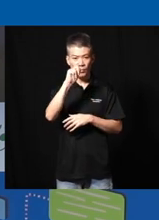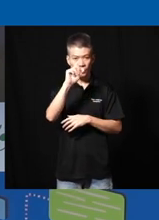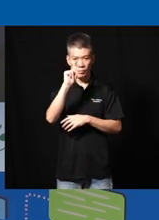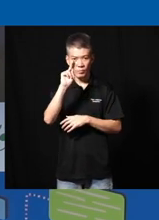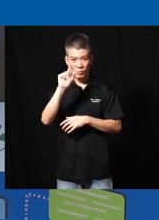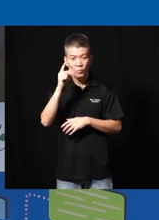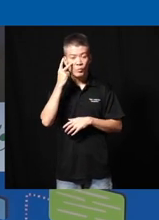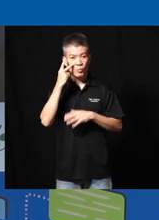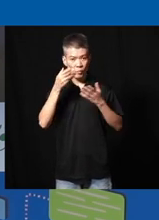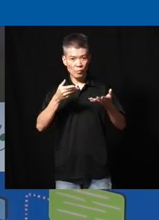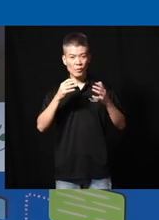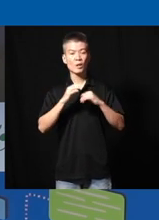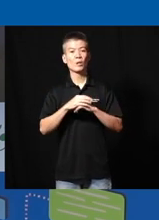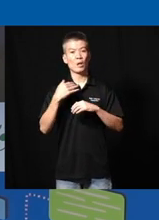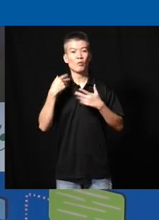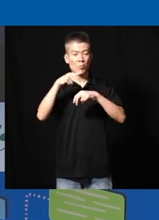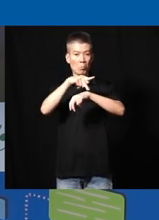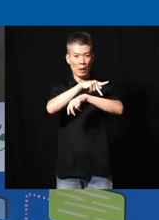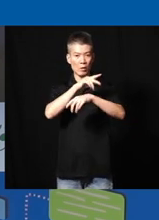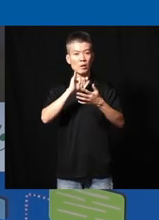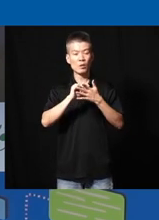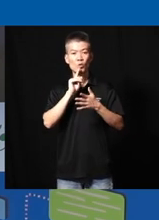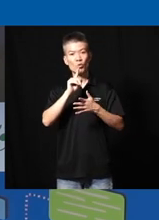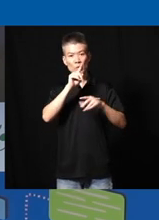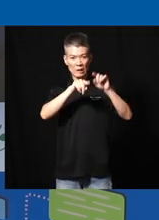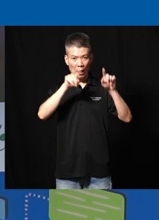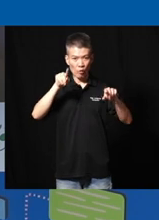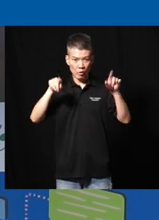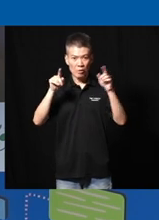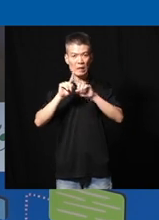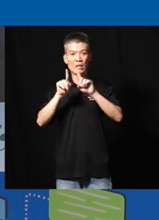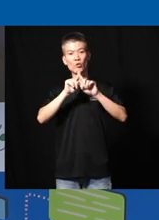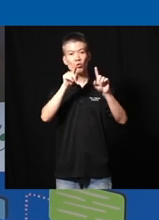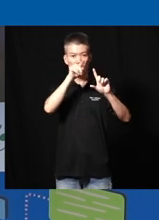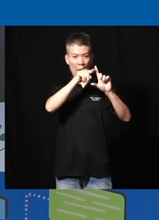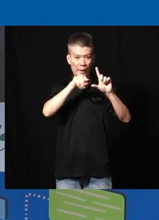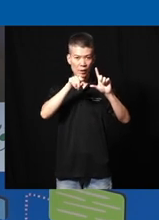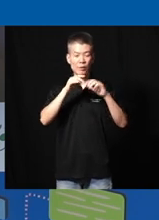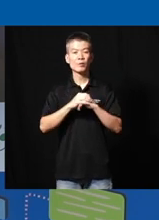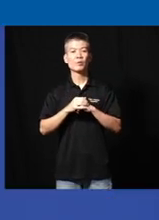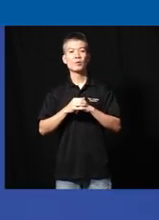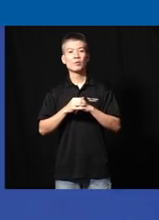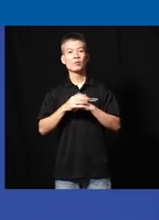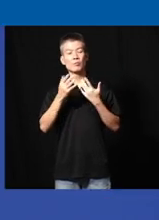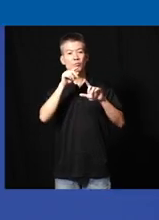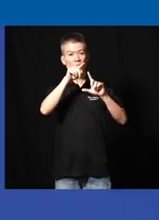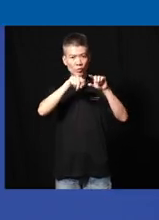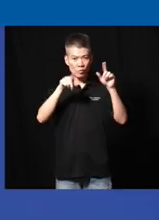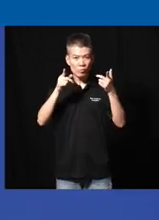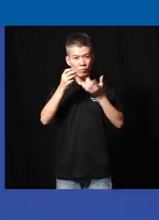see here we are um a panel that is really diverse in different angles we're uh diverse in region of